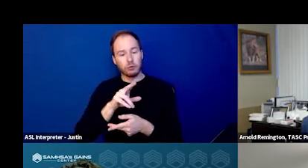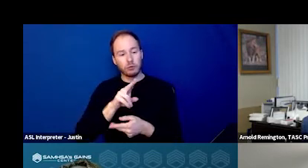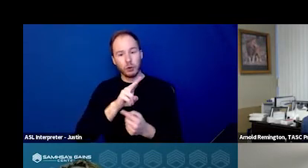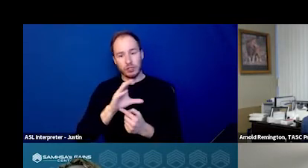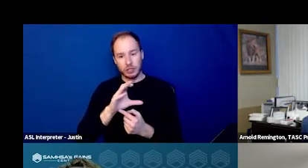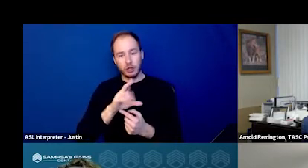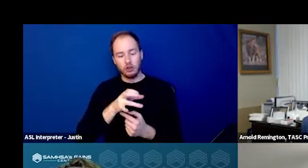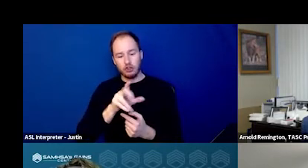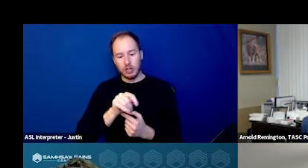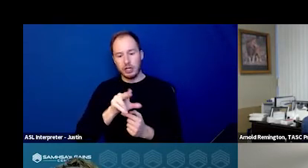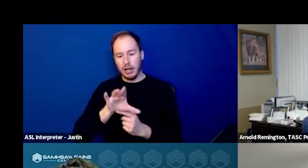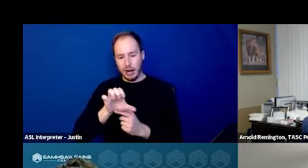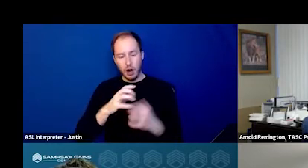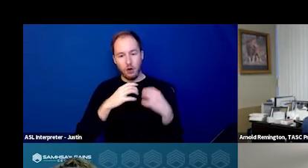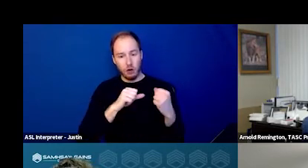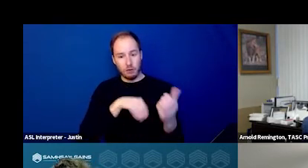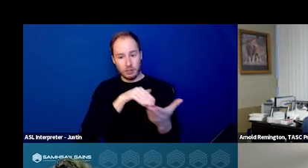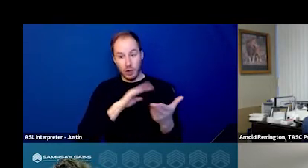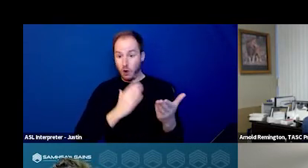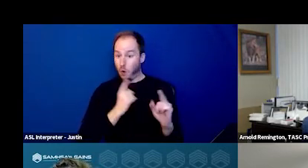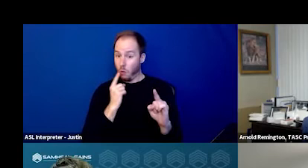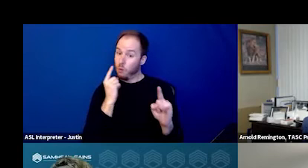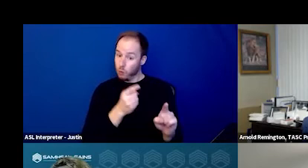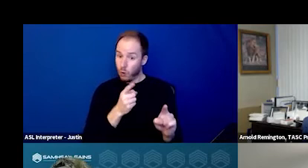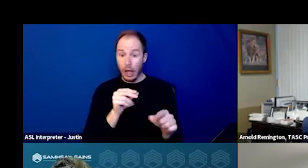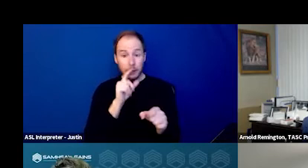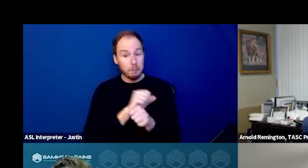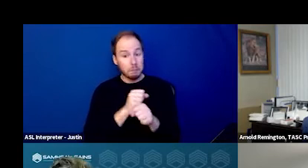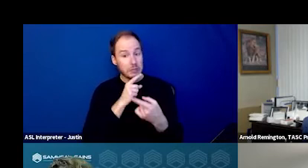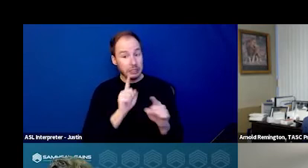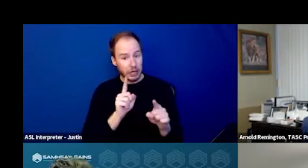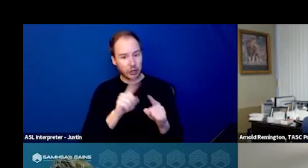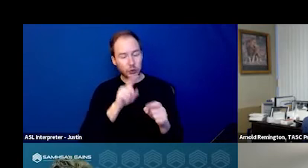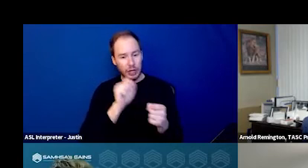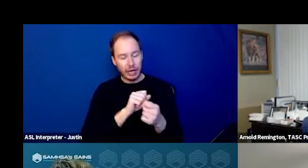our goal had originally been, and we were successful at discharging to home from